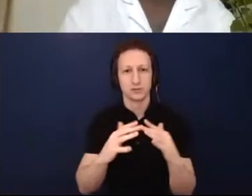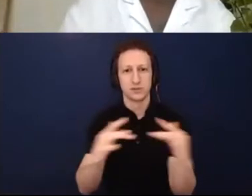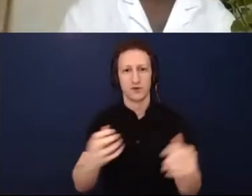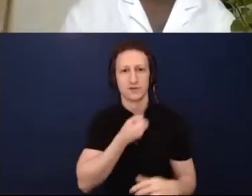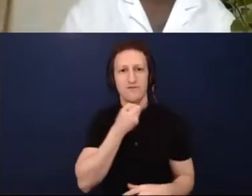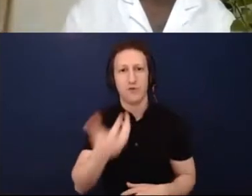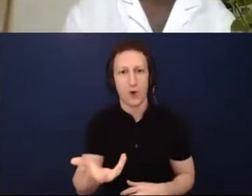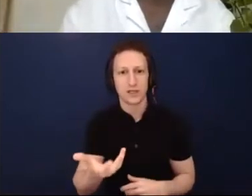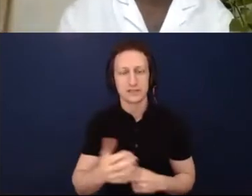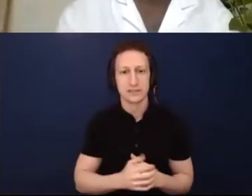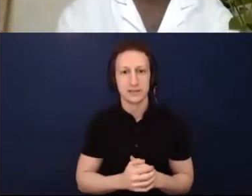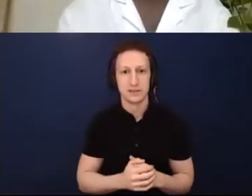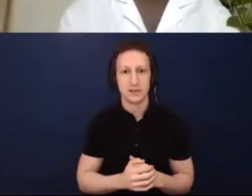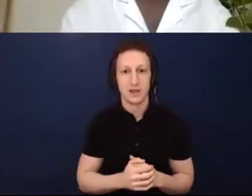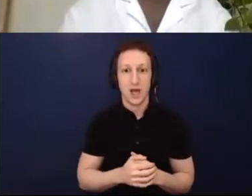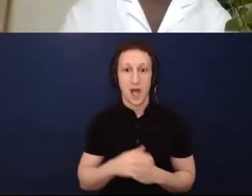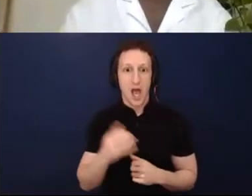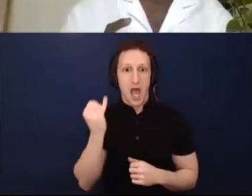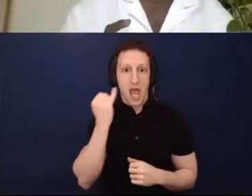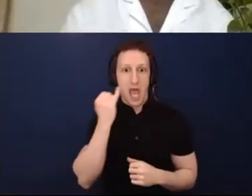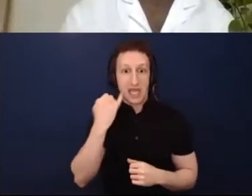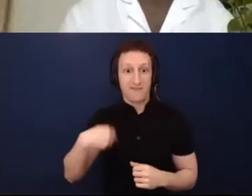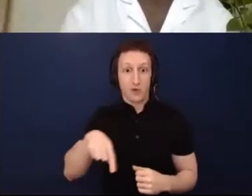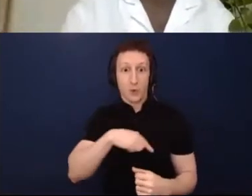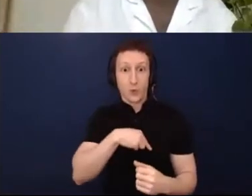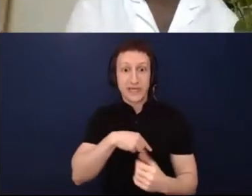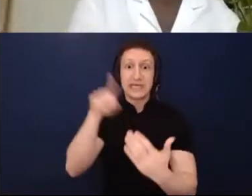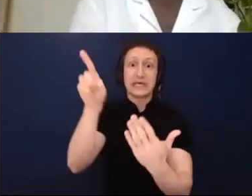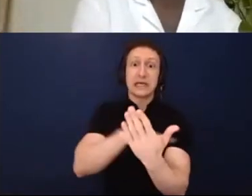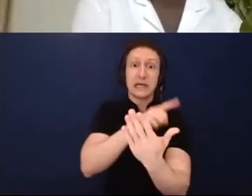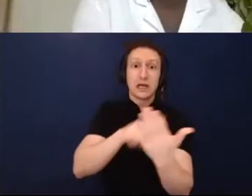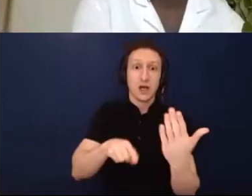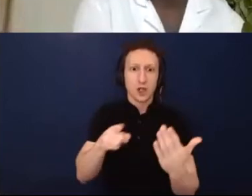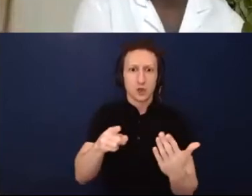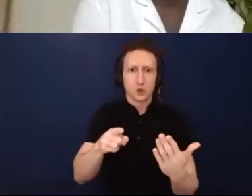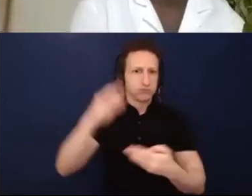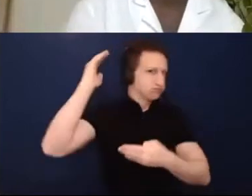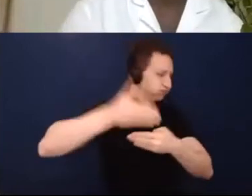critique, and isn't up for how we could be more effective. This is why